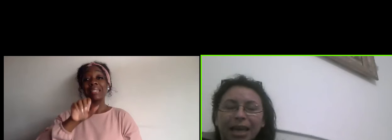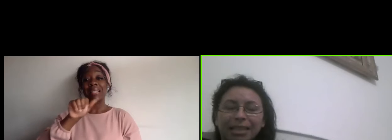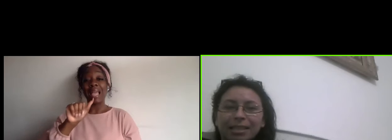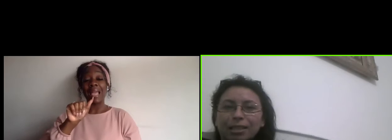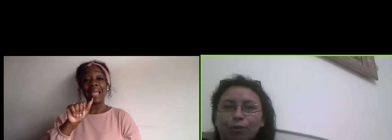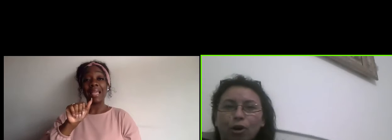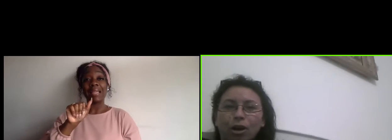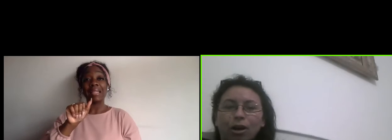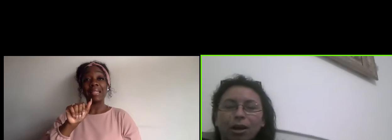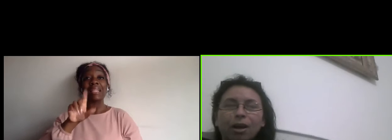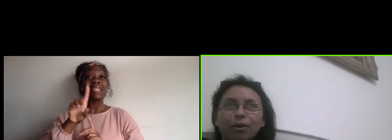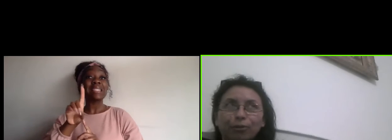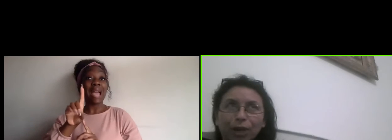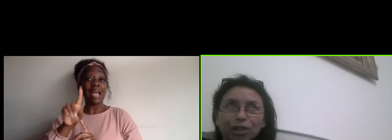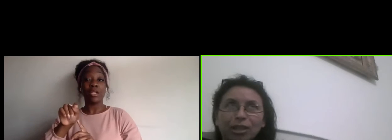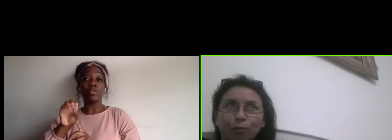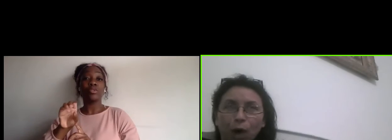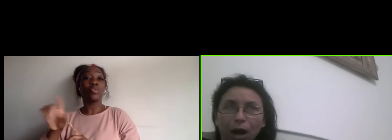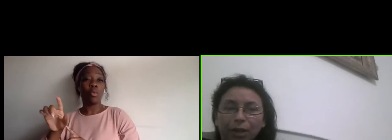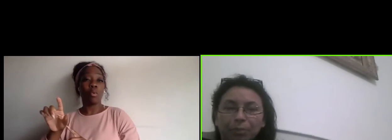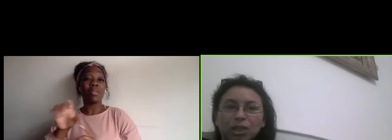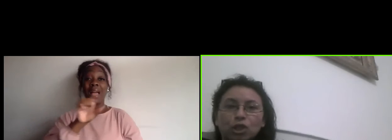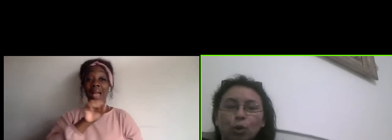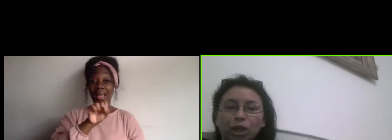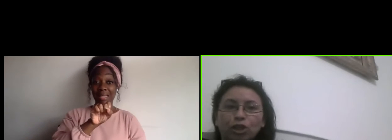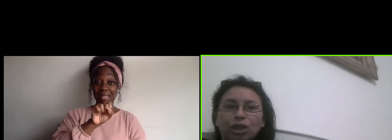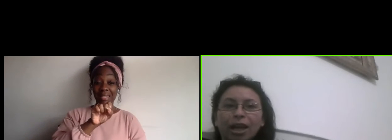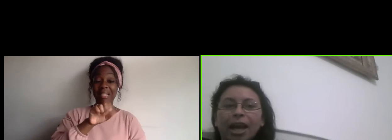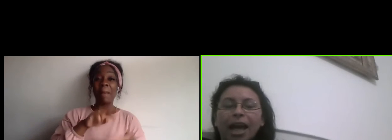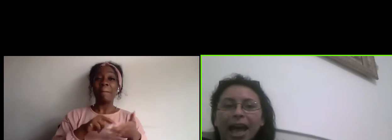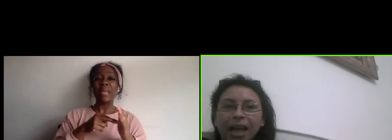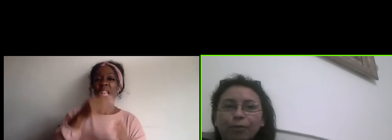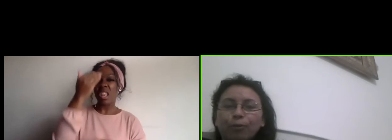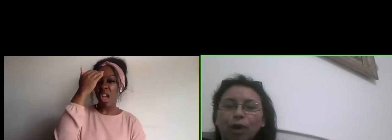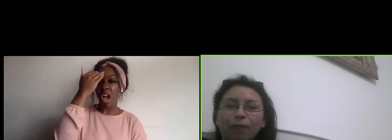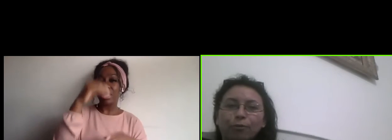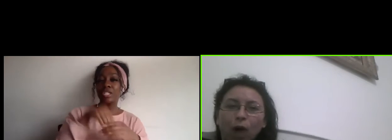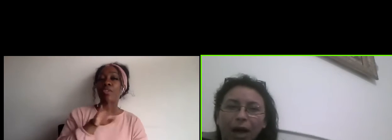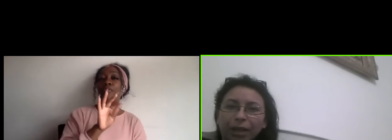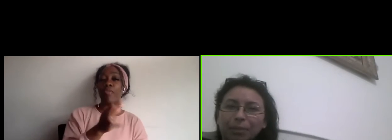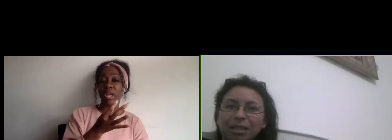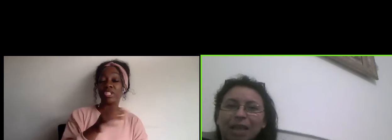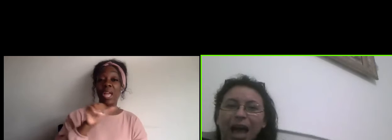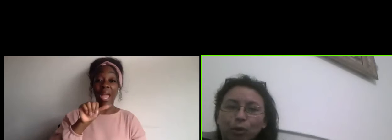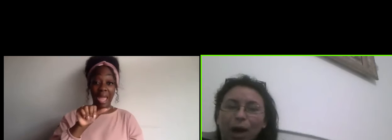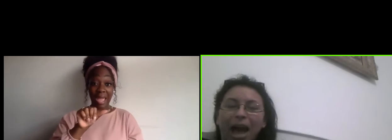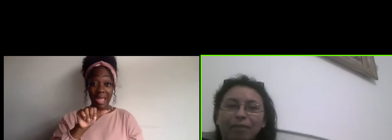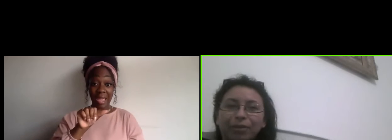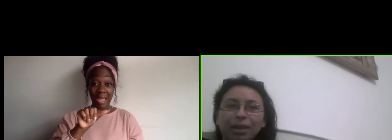S is for in French ( speaking in foreign language) that means knowledge. A for ( speaking in foreign language) that means had to have.